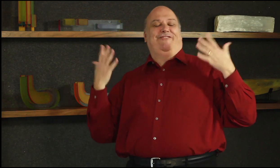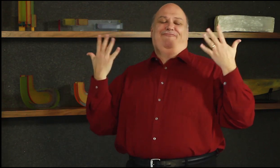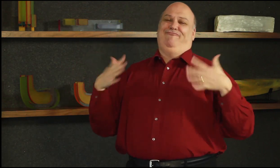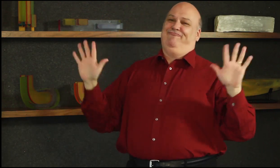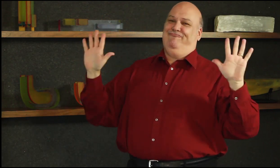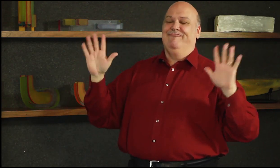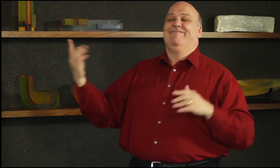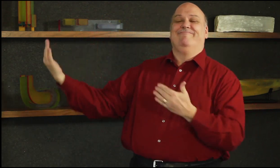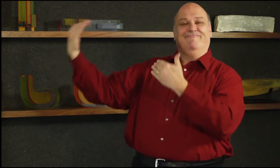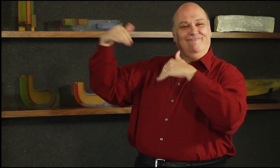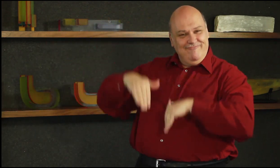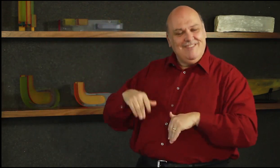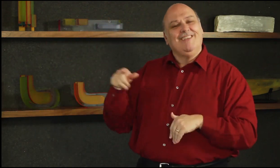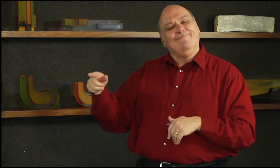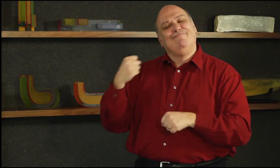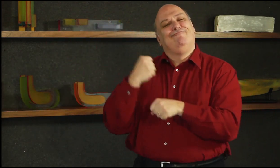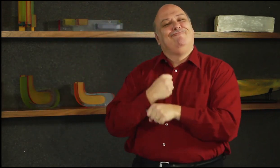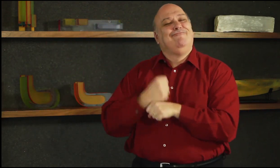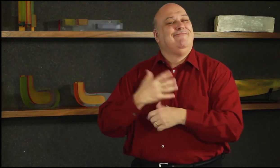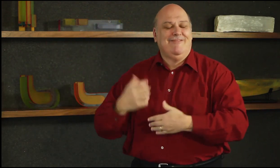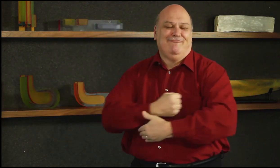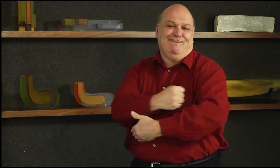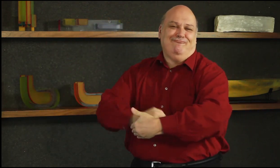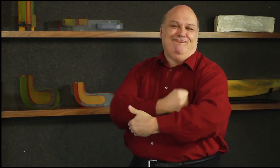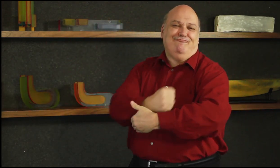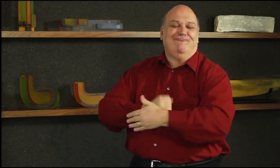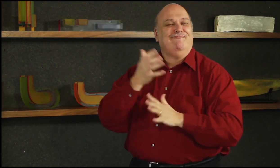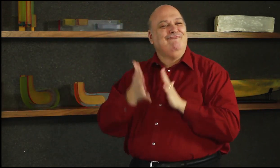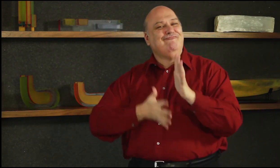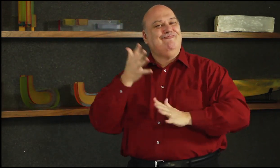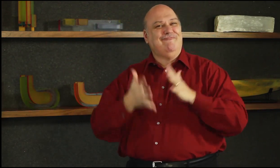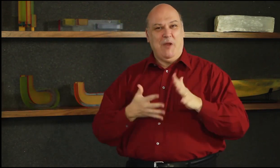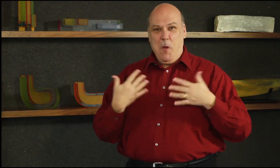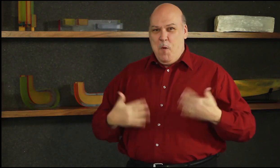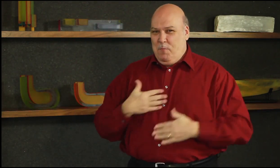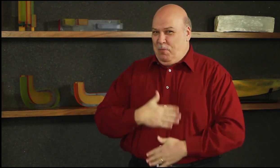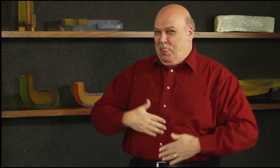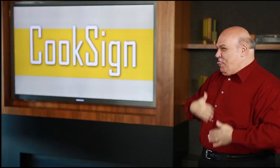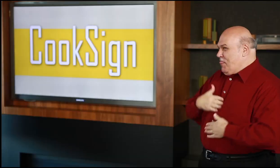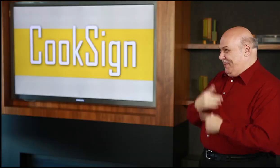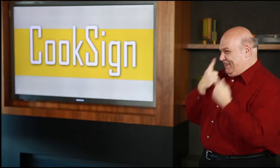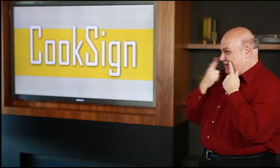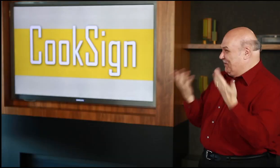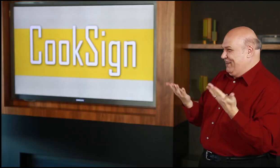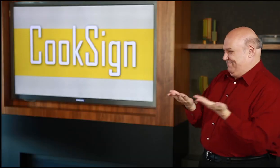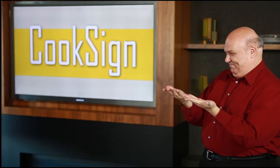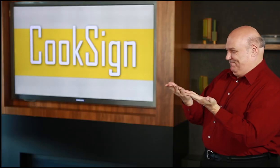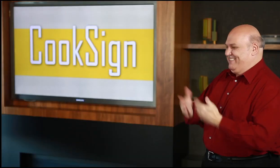“South American Plantains.” Now let us join Alice on CookSign!